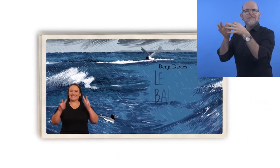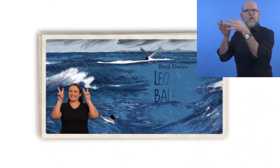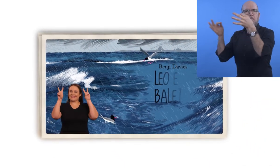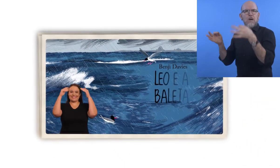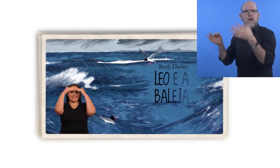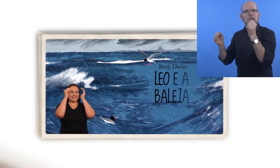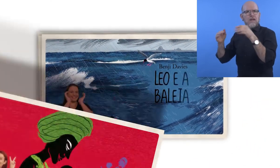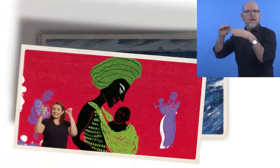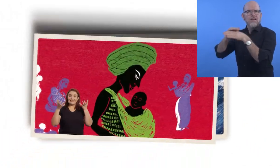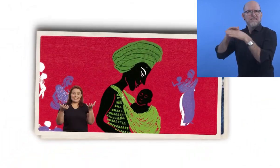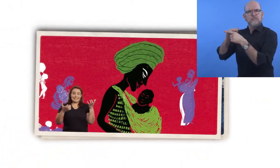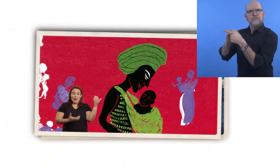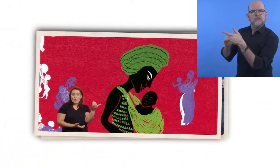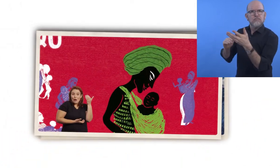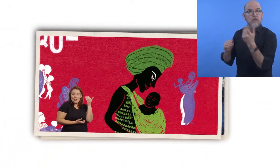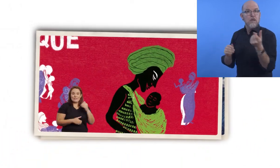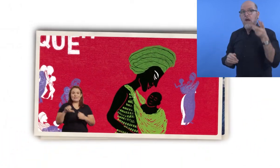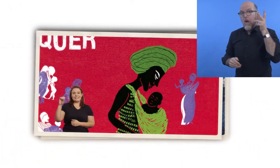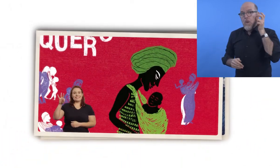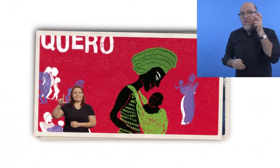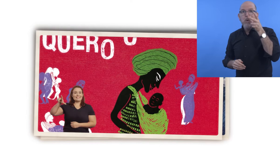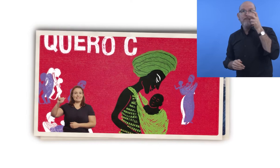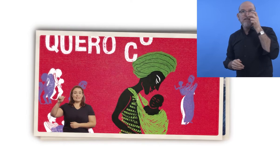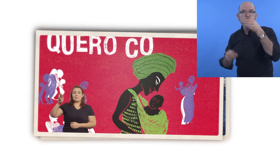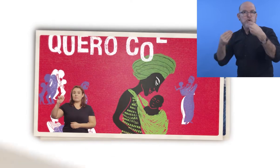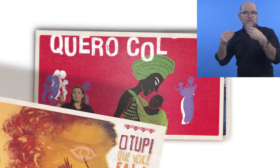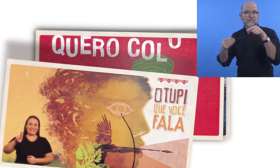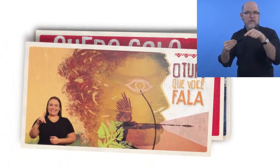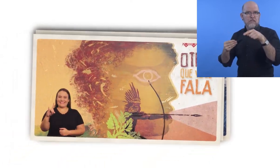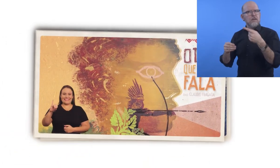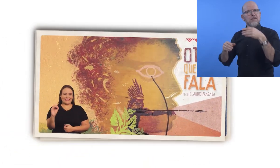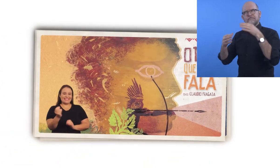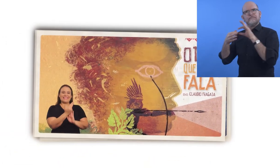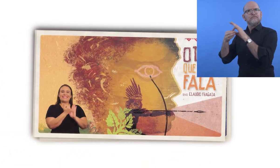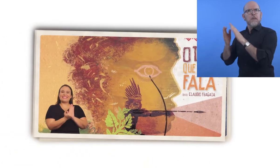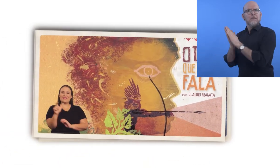an audio-visual software that converts books into a range of accessible formats,